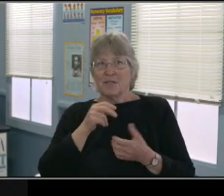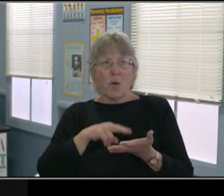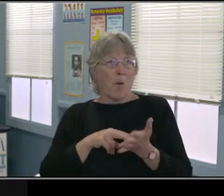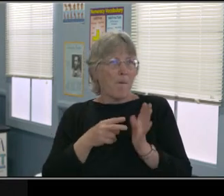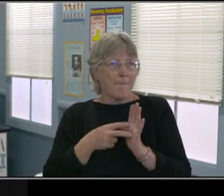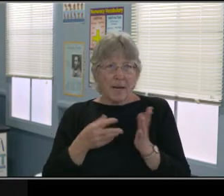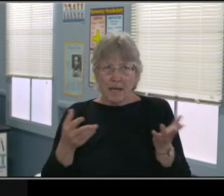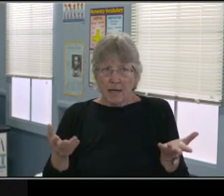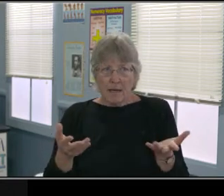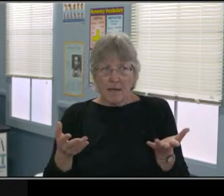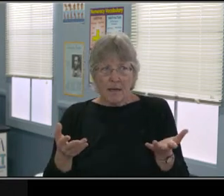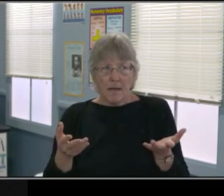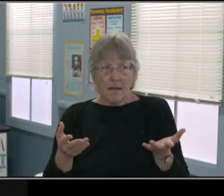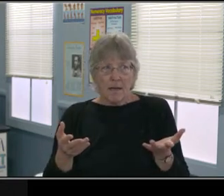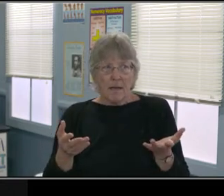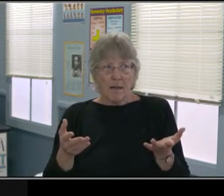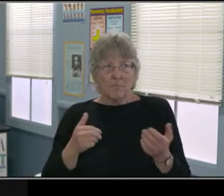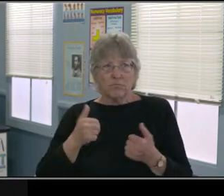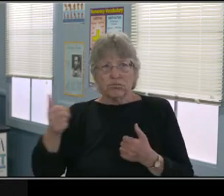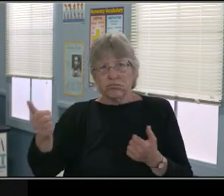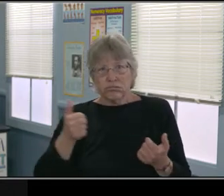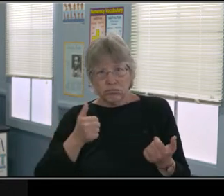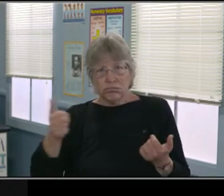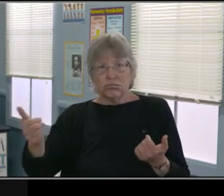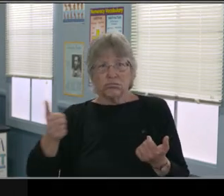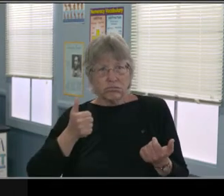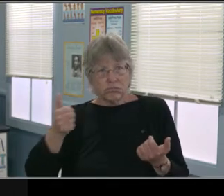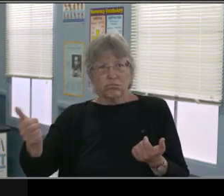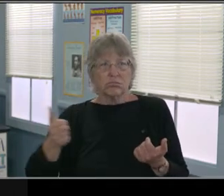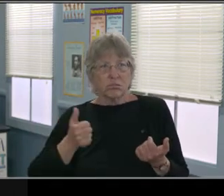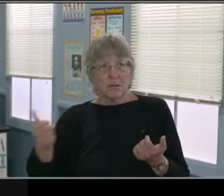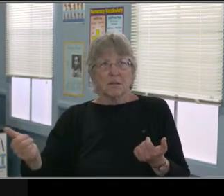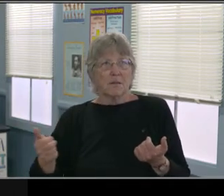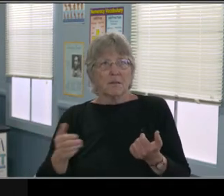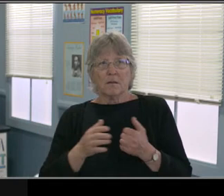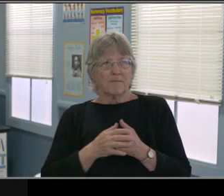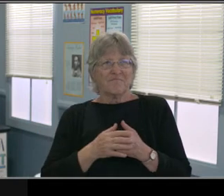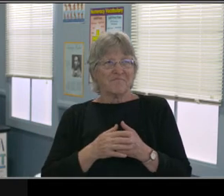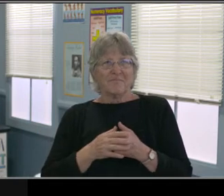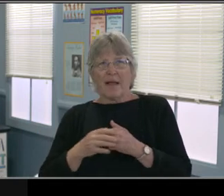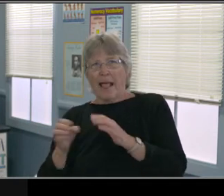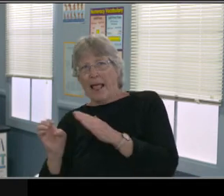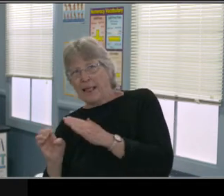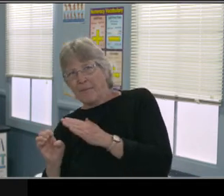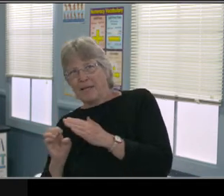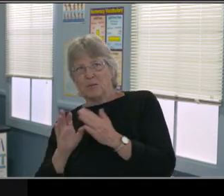"If the student qualifies for ESY, how will the distance learning plan academic instruction